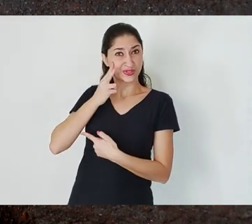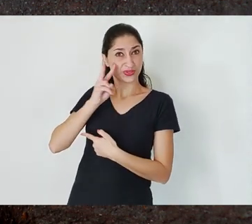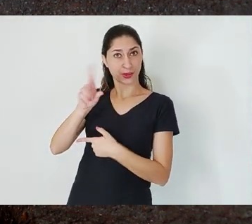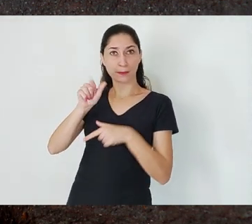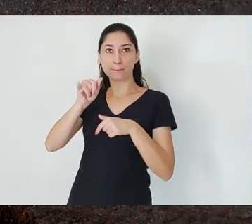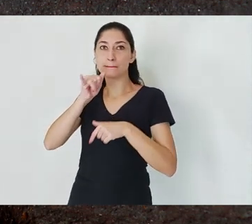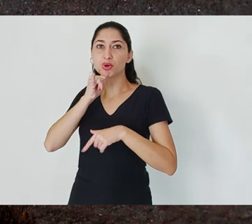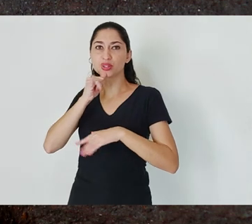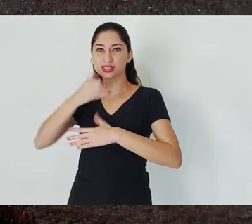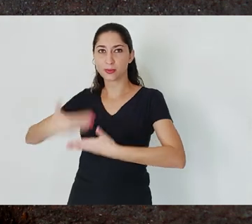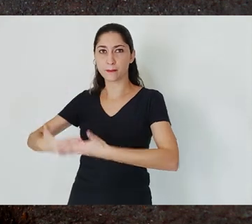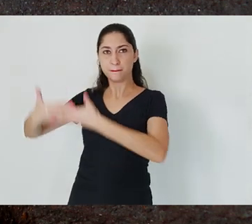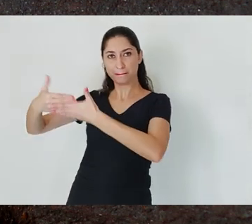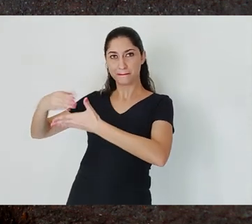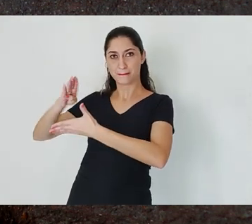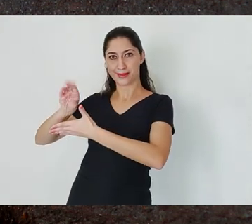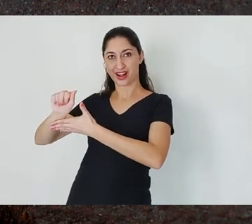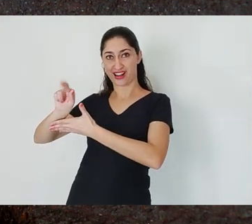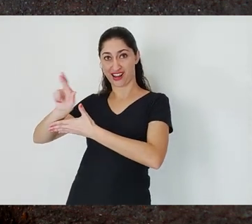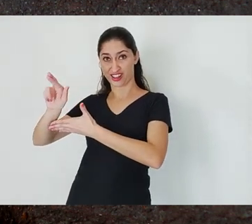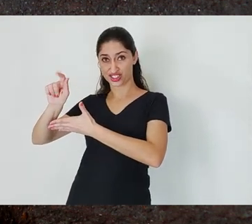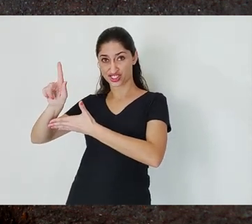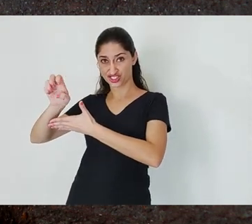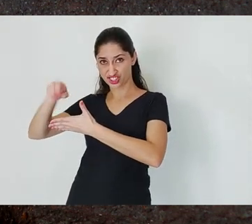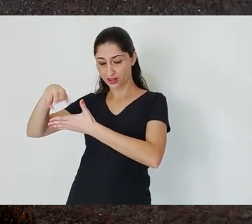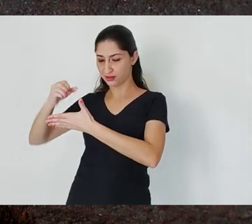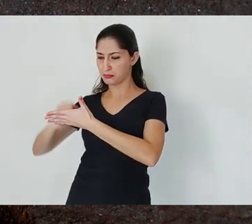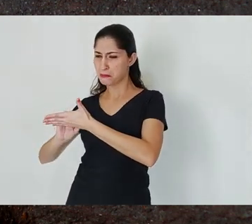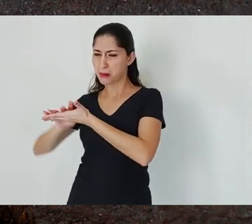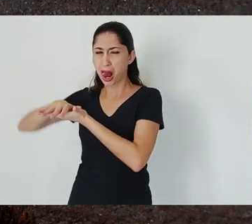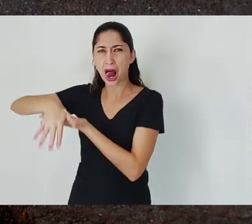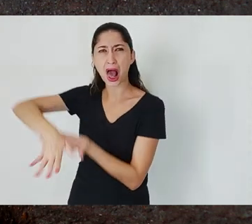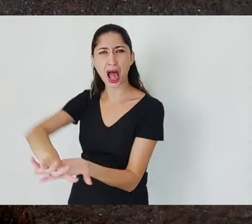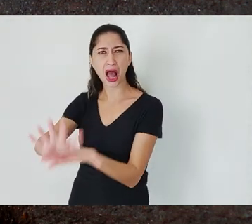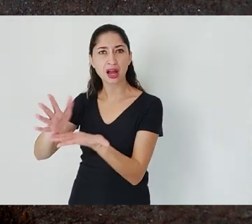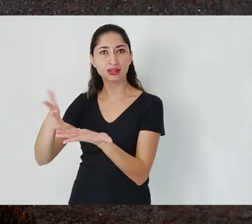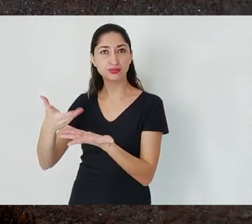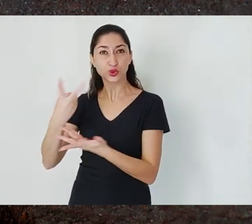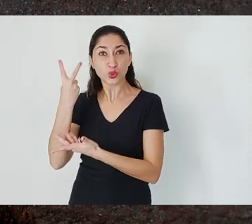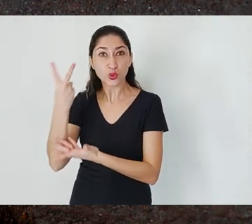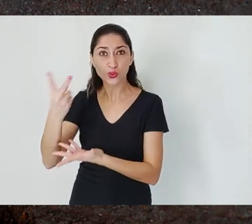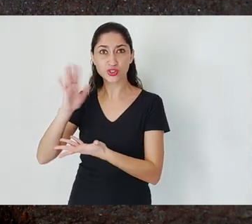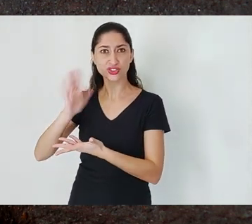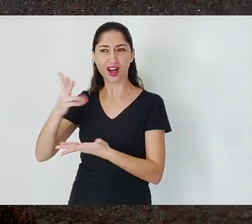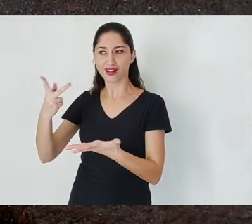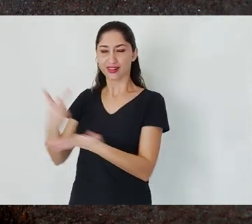that collapsed were using raising techniques, which are not adequate.